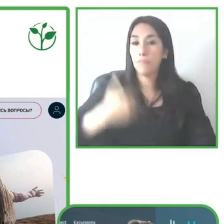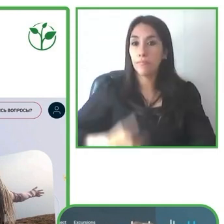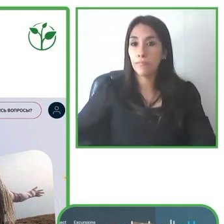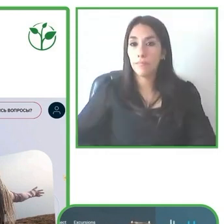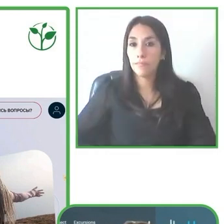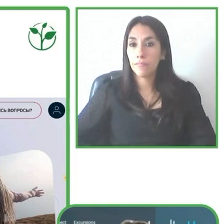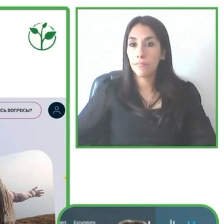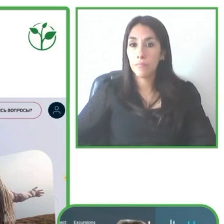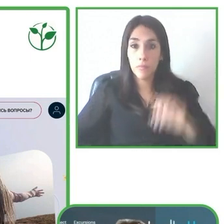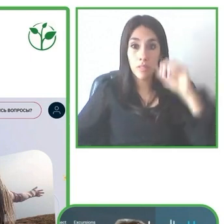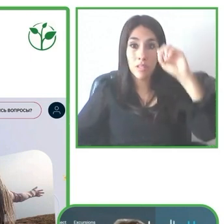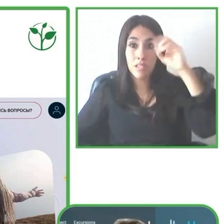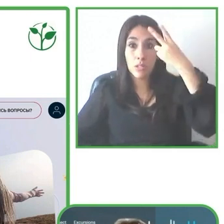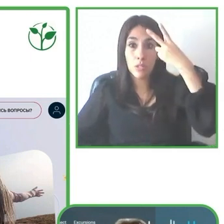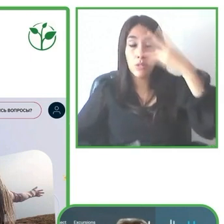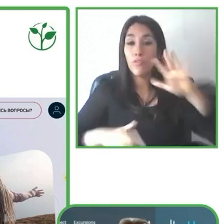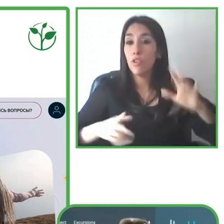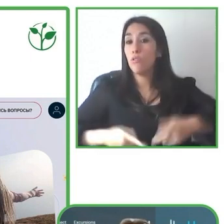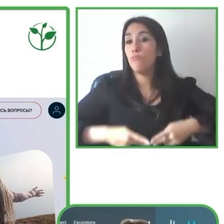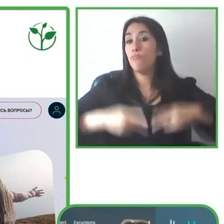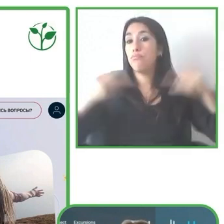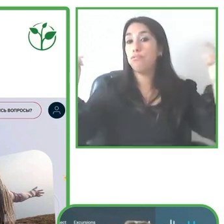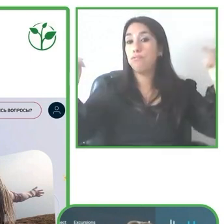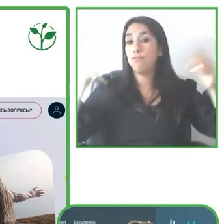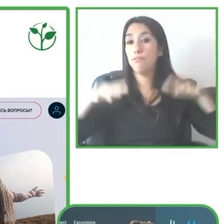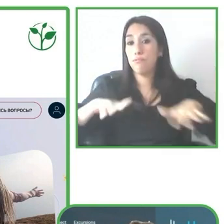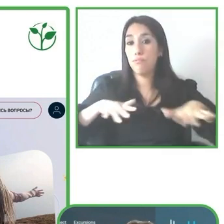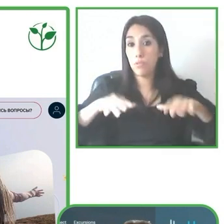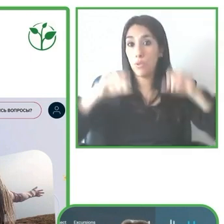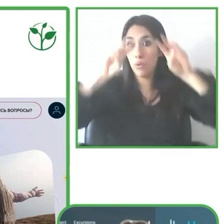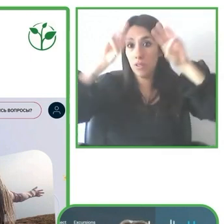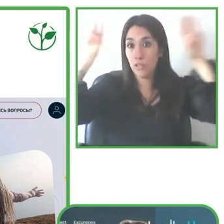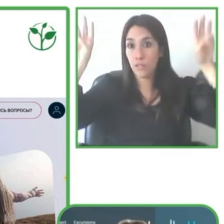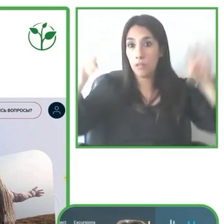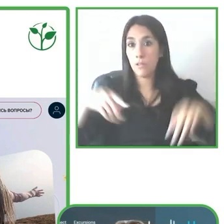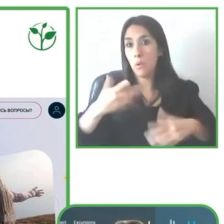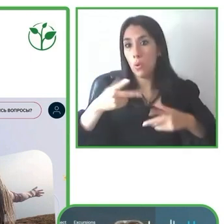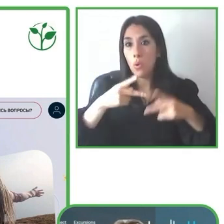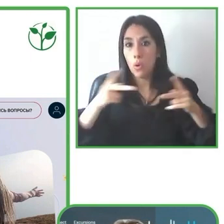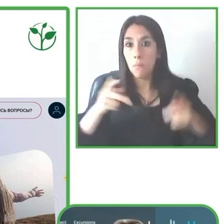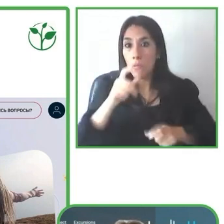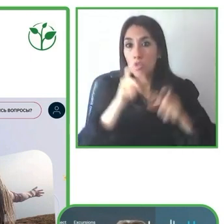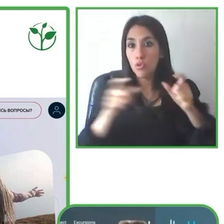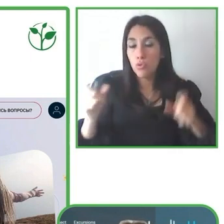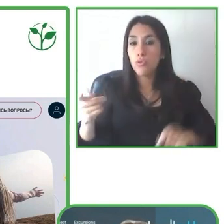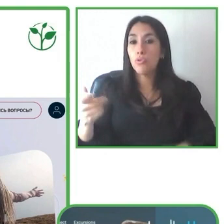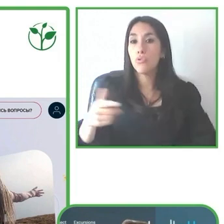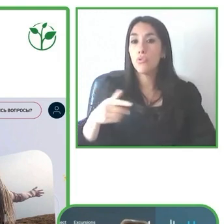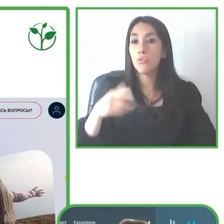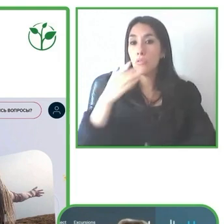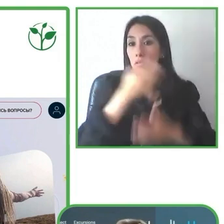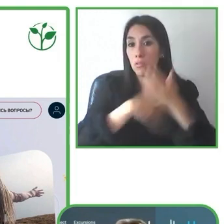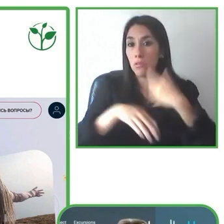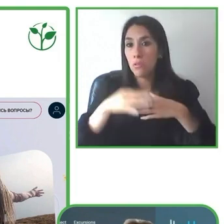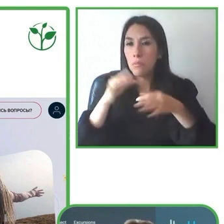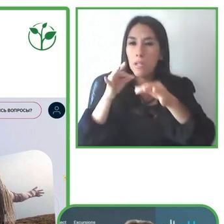travel professionals can find training courses, master classes and best practices in the field